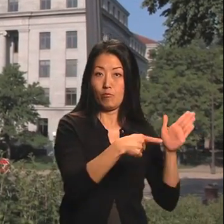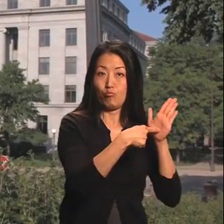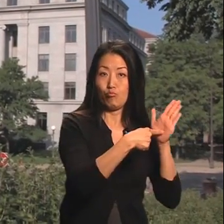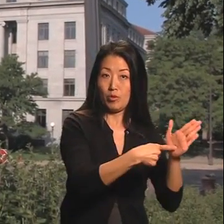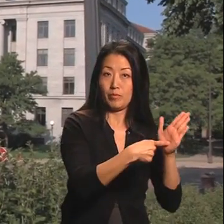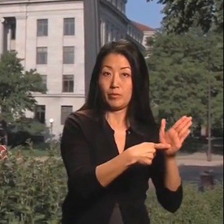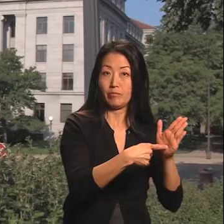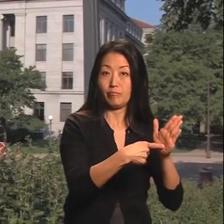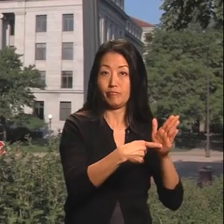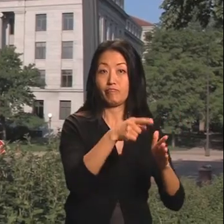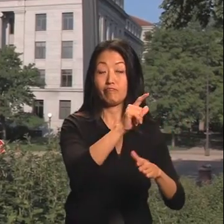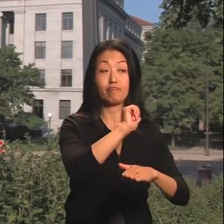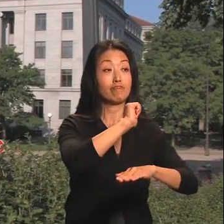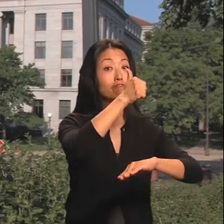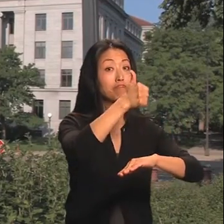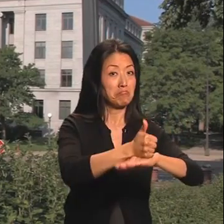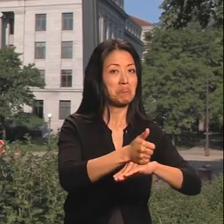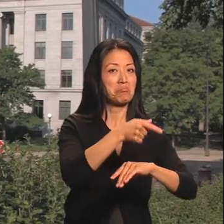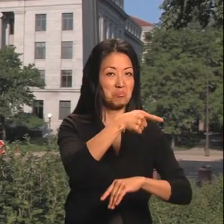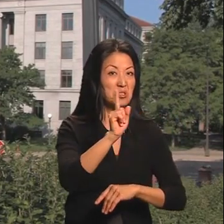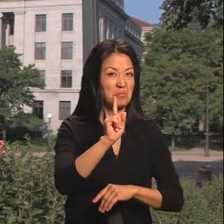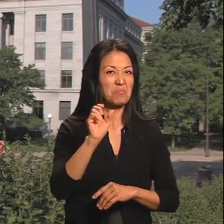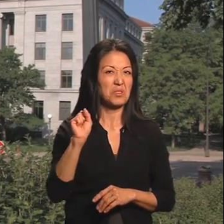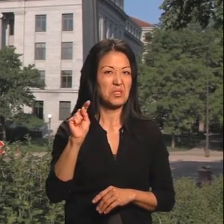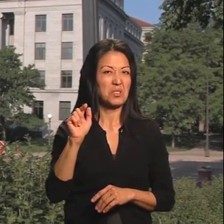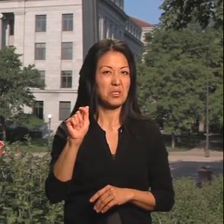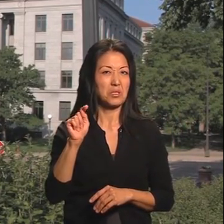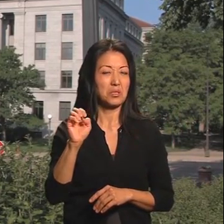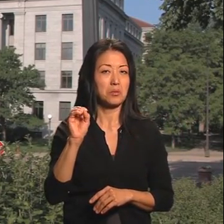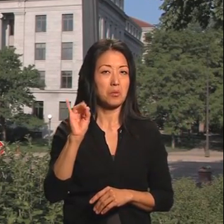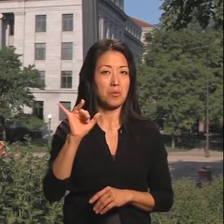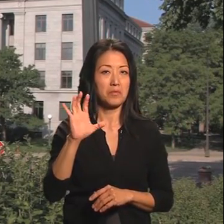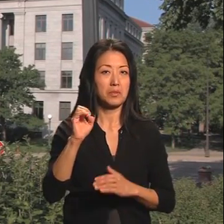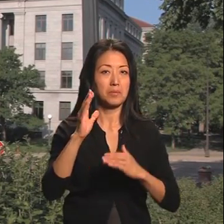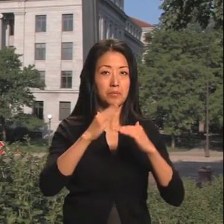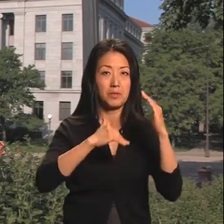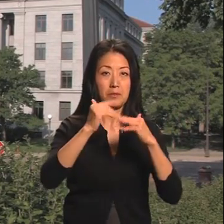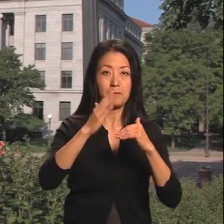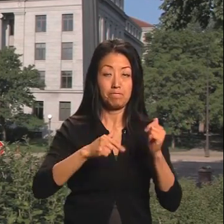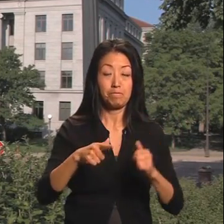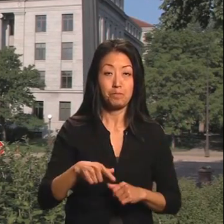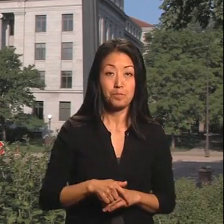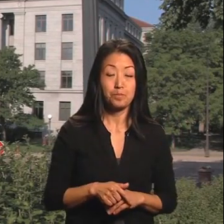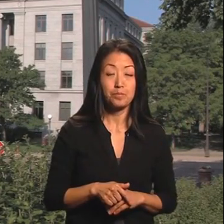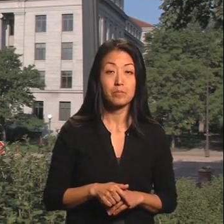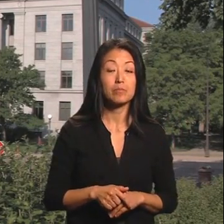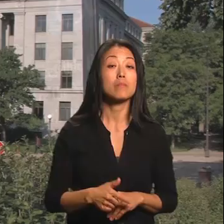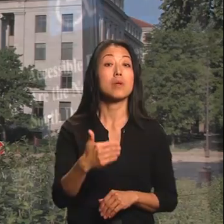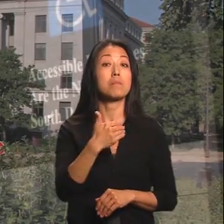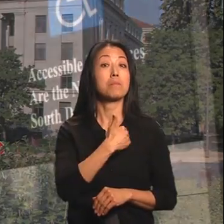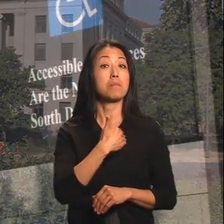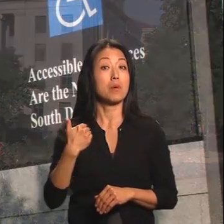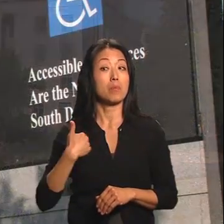Members of the House of Representatives are housed in the State Office Building.